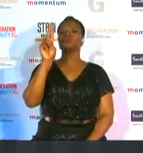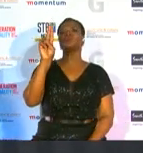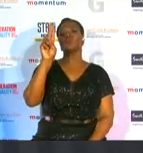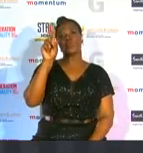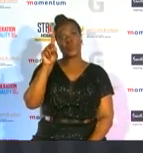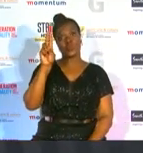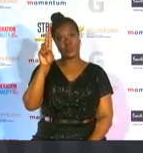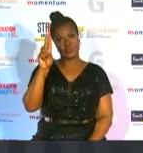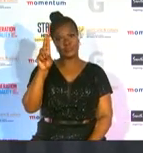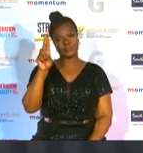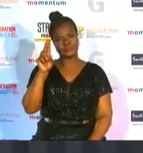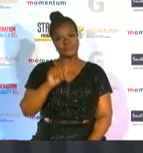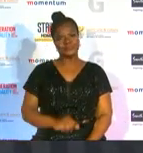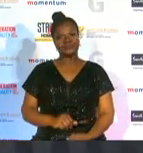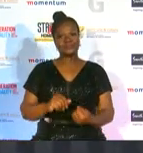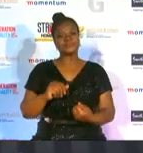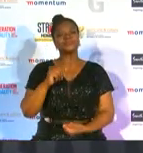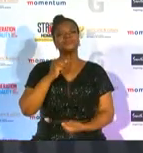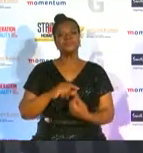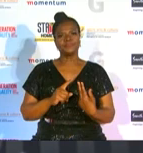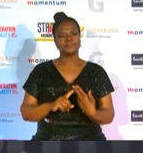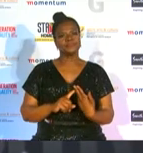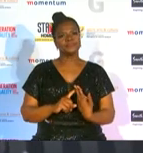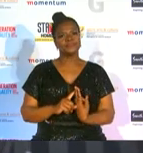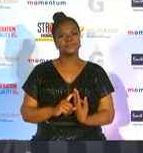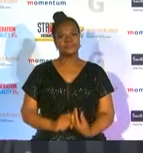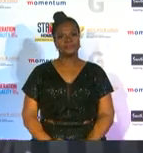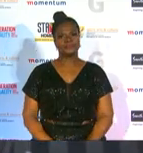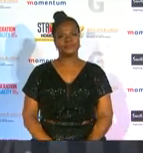and 2007 g-sport hall of famer hazel comedy will present